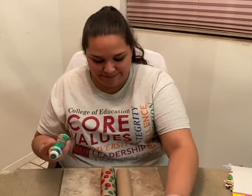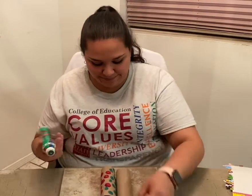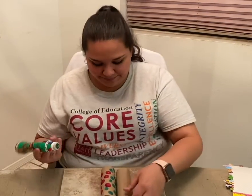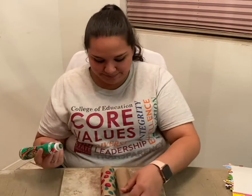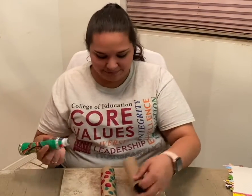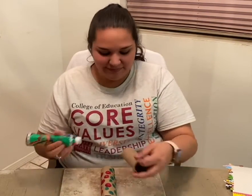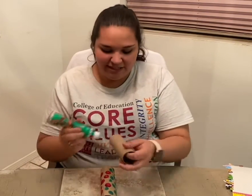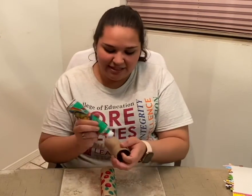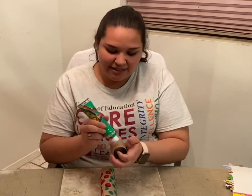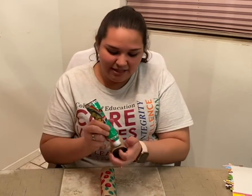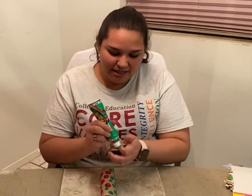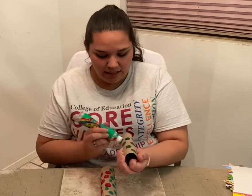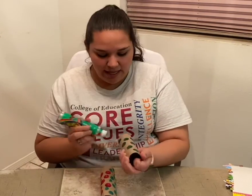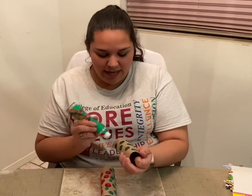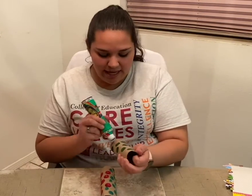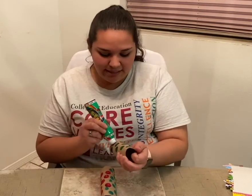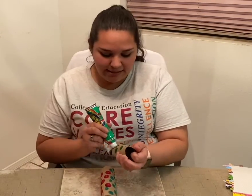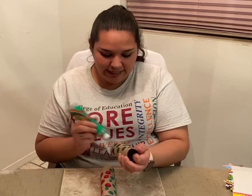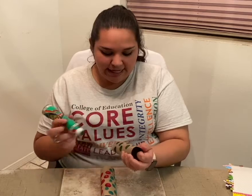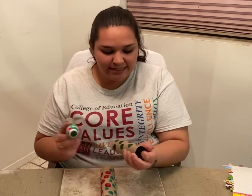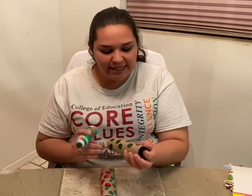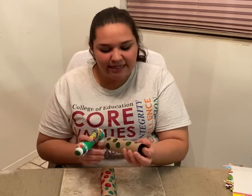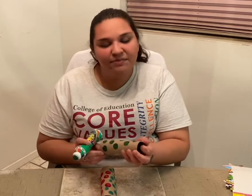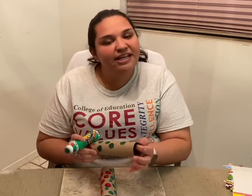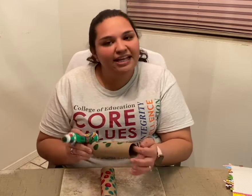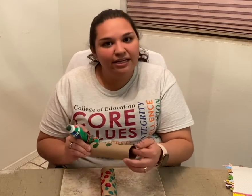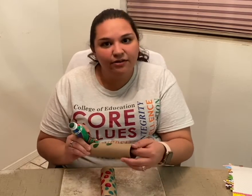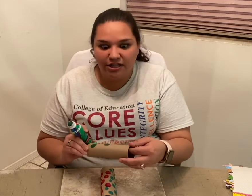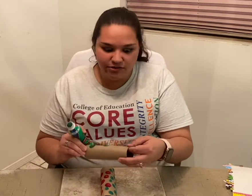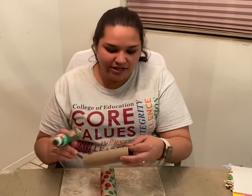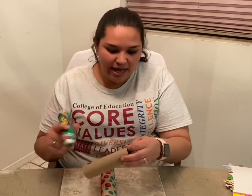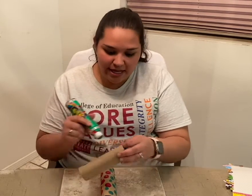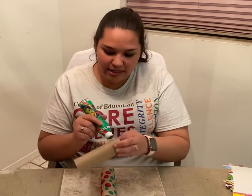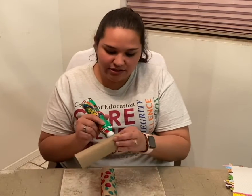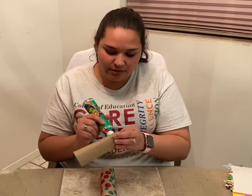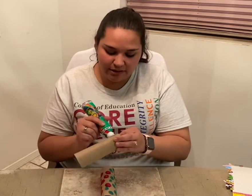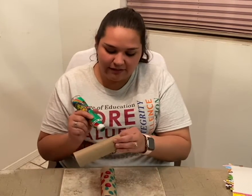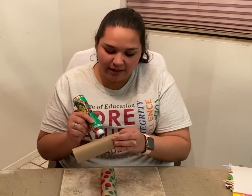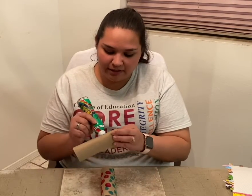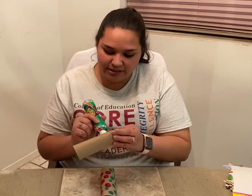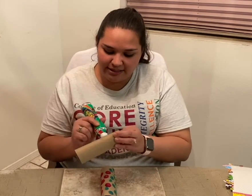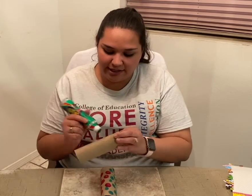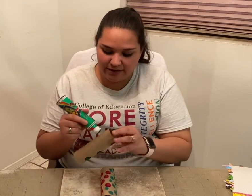and like I said in the beginning, you can use any sort of color to decorate your